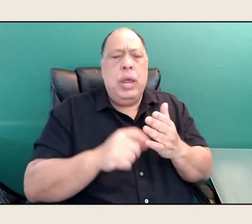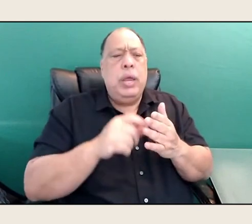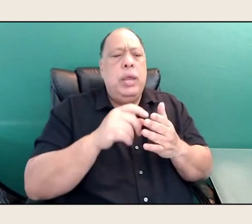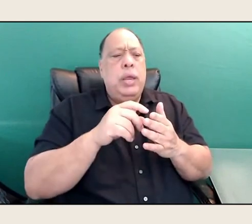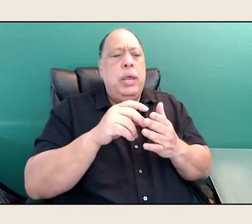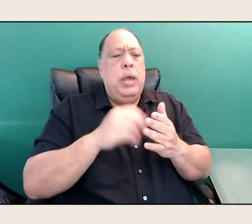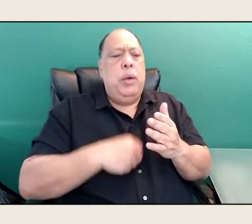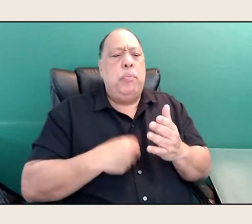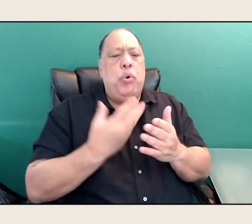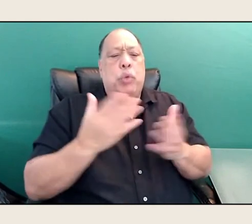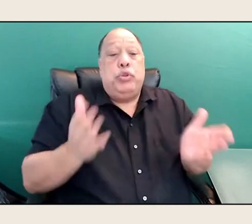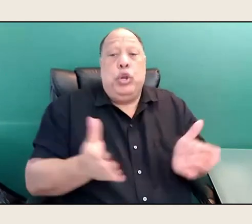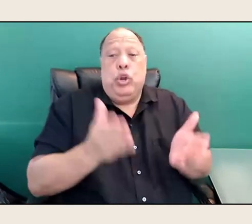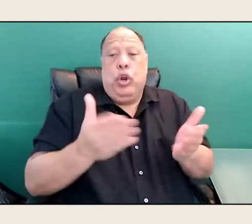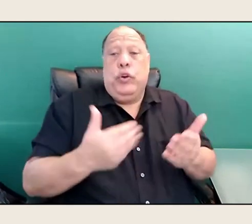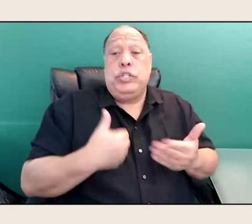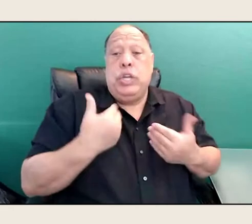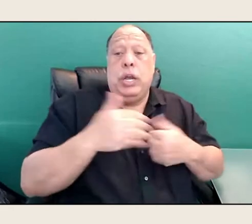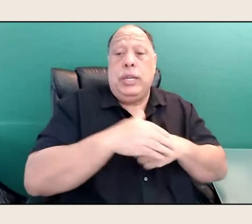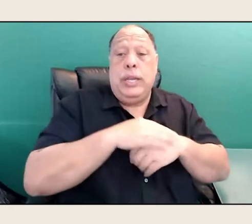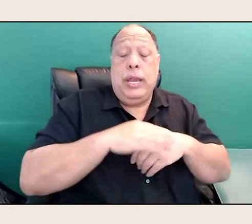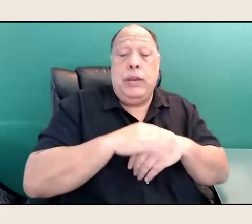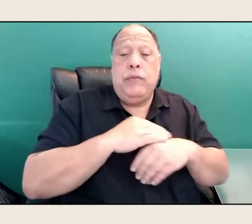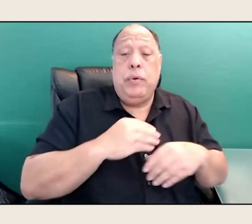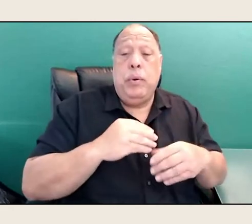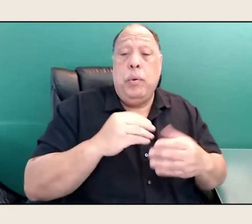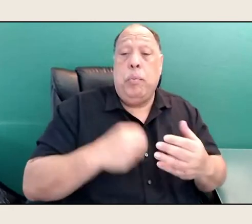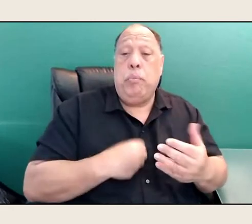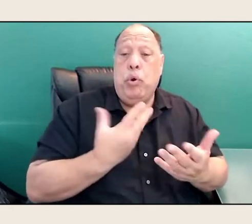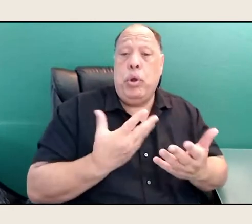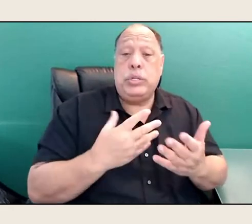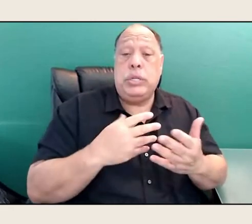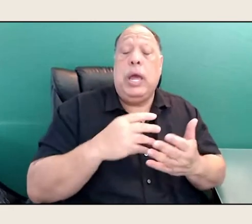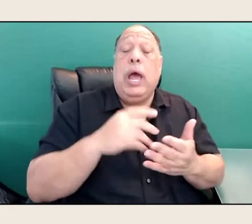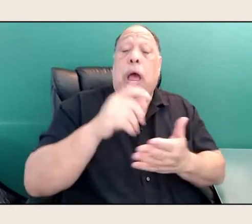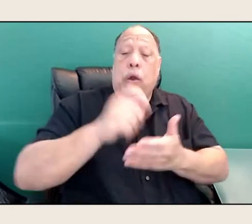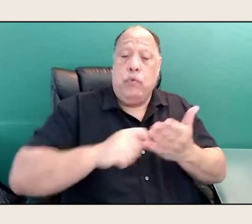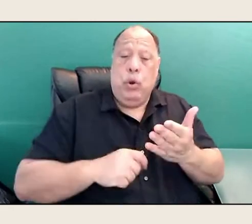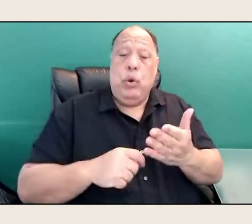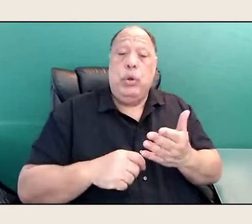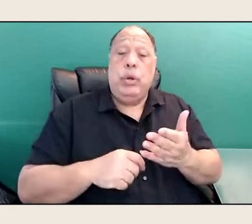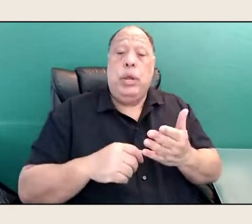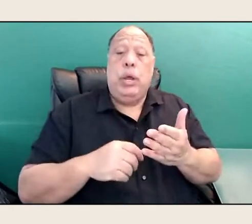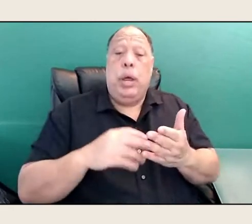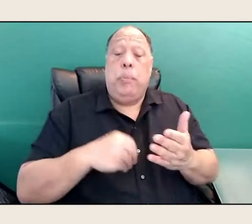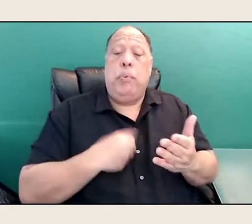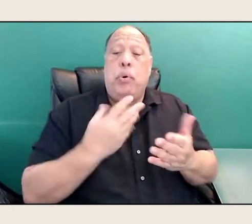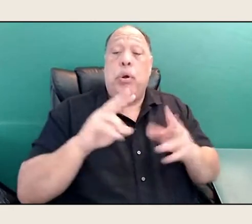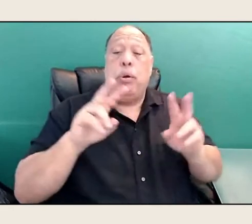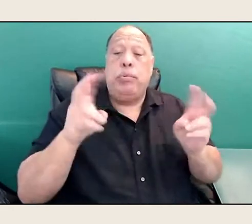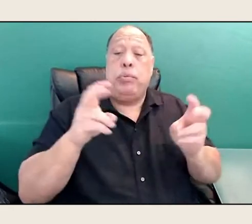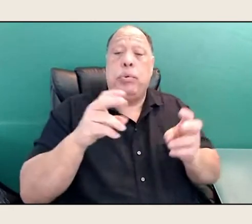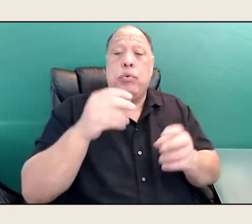So I wrote the poem "Remember". Which was going to be a children's book that will be out in February.